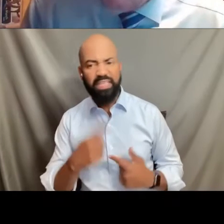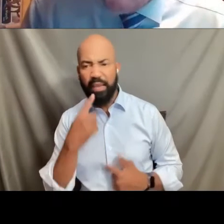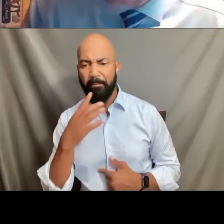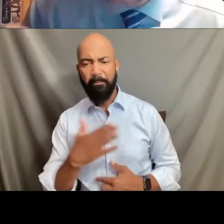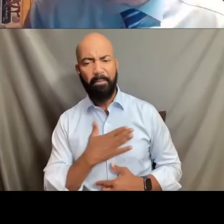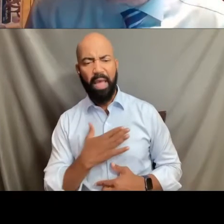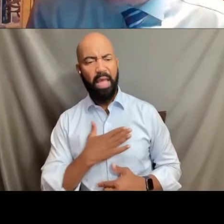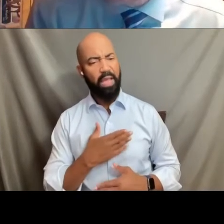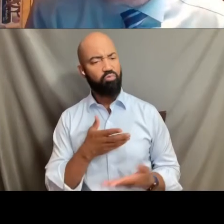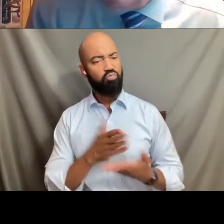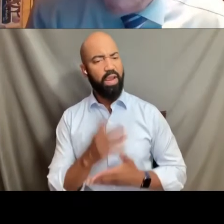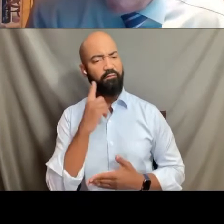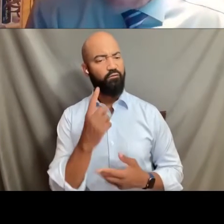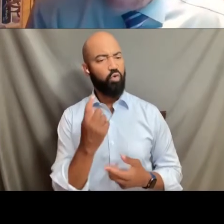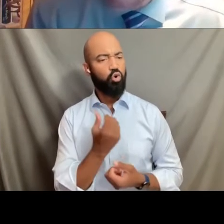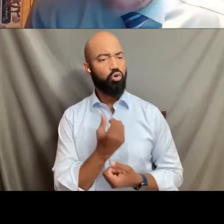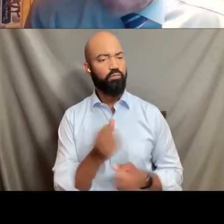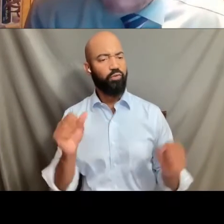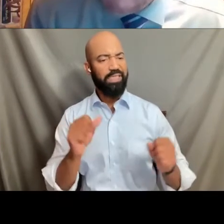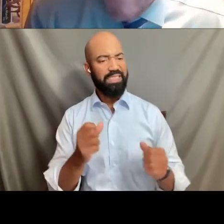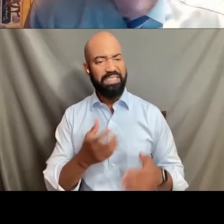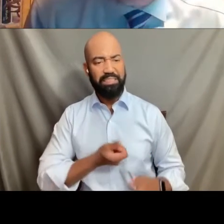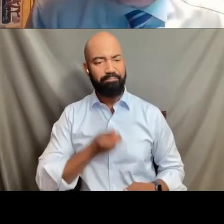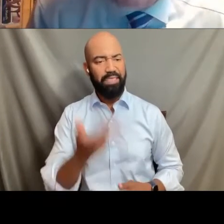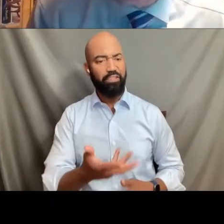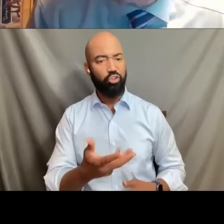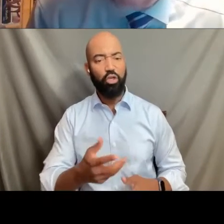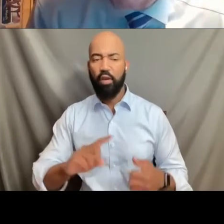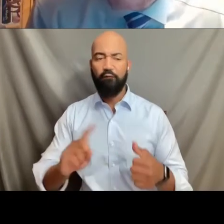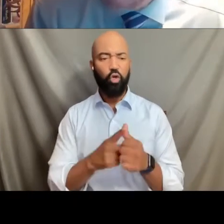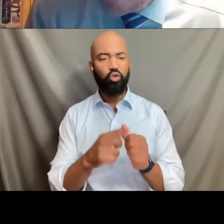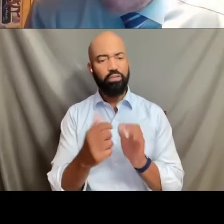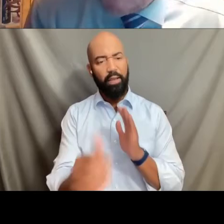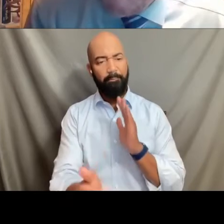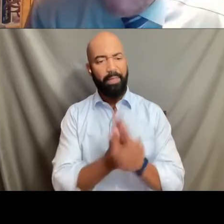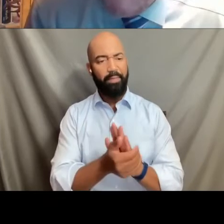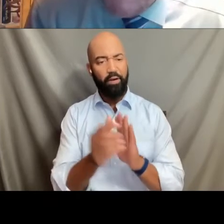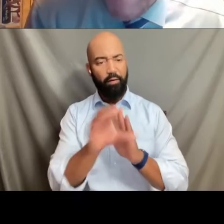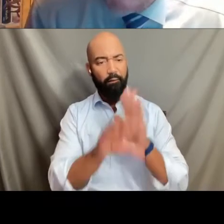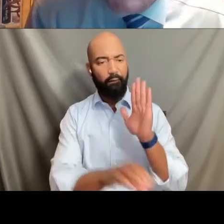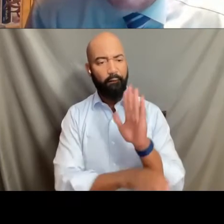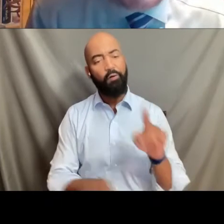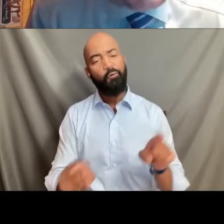so-called free speech rights in the First amendment and then also her religious liberties and says,